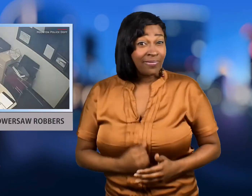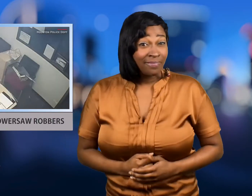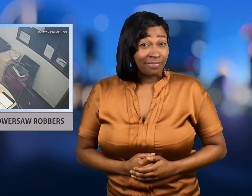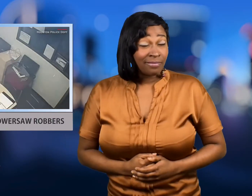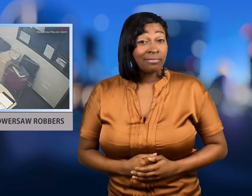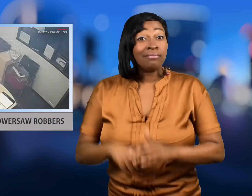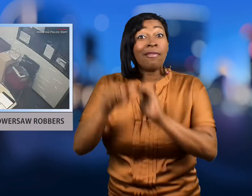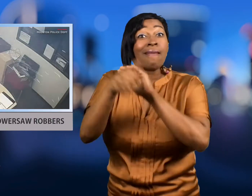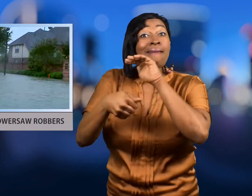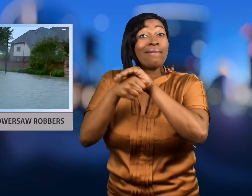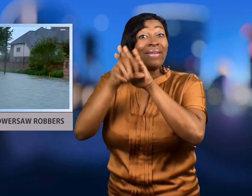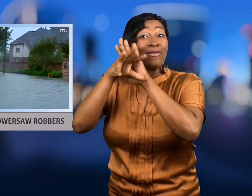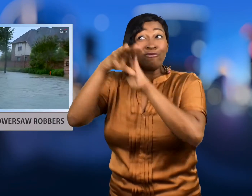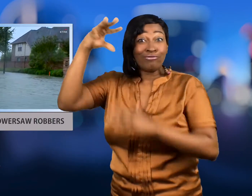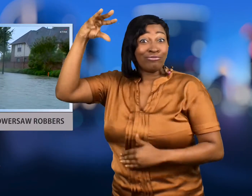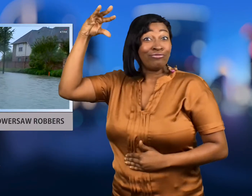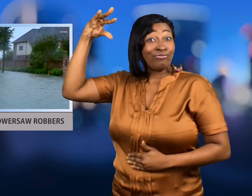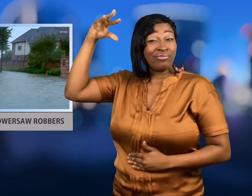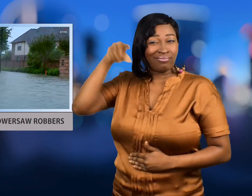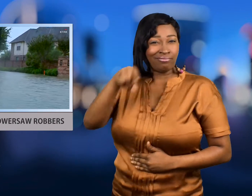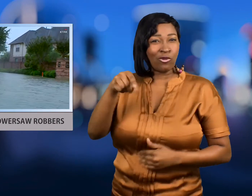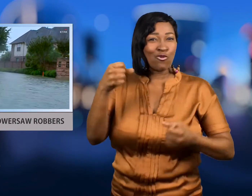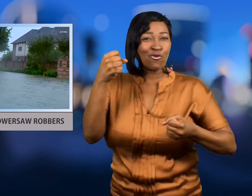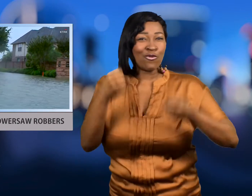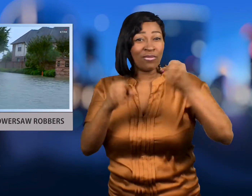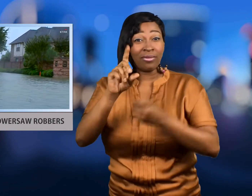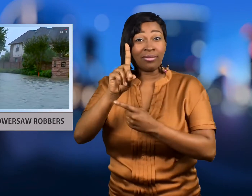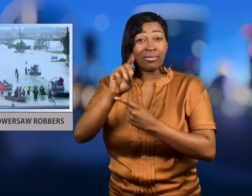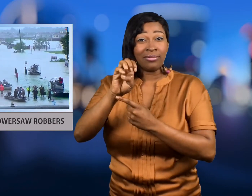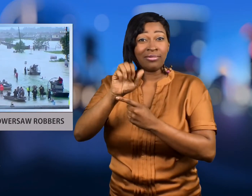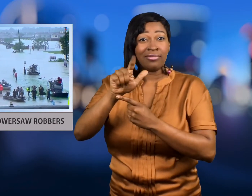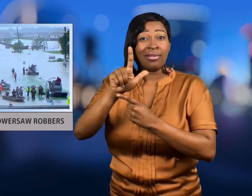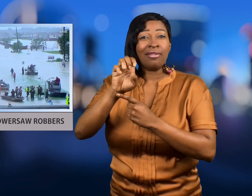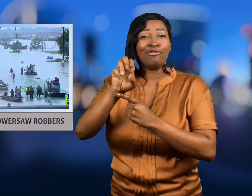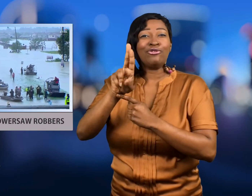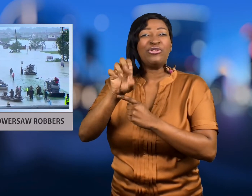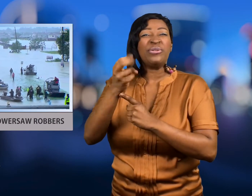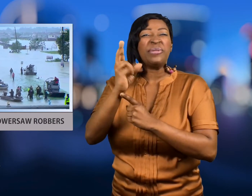A surveillance camera captured the two men